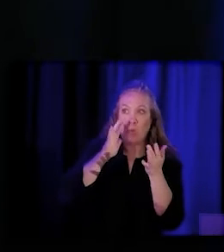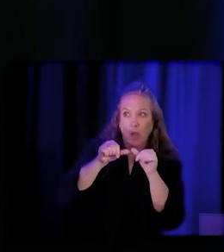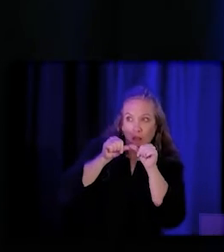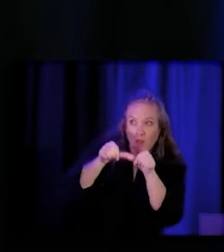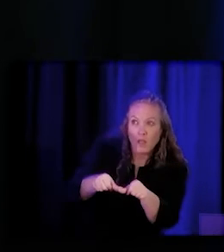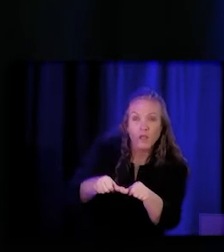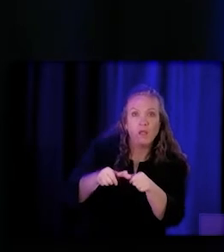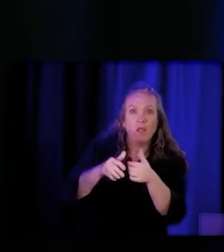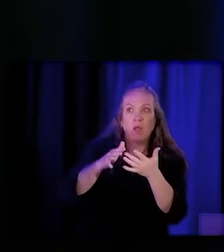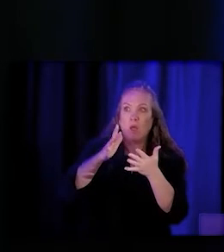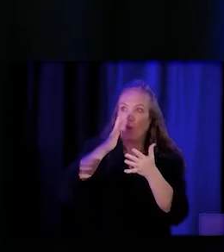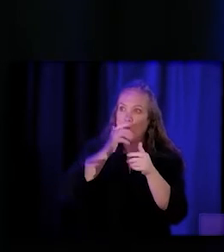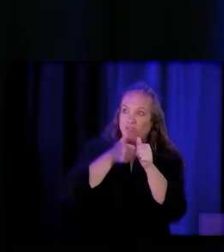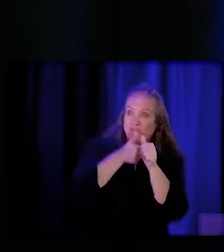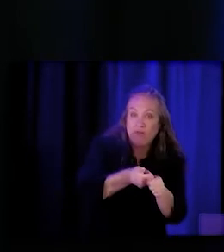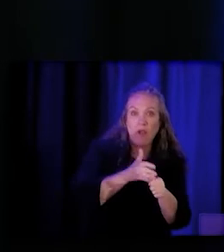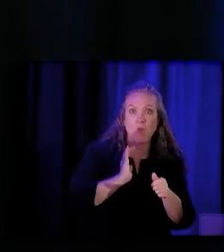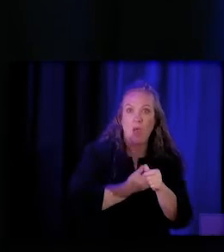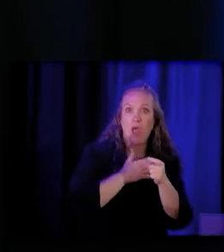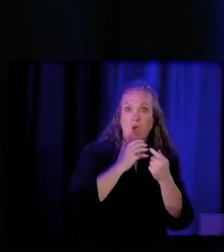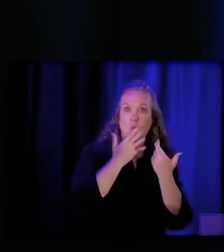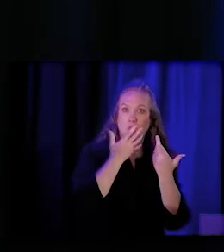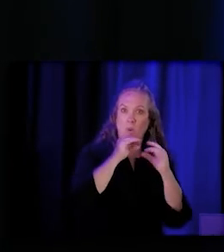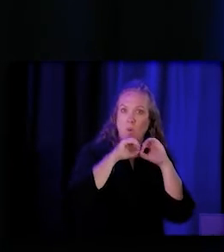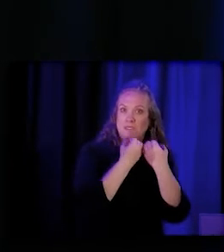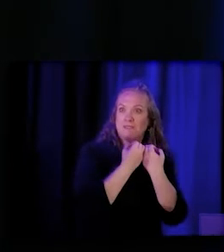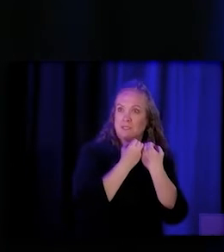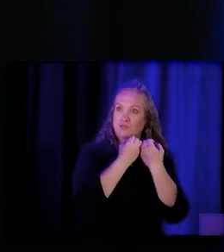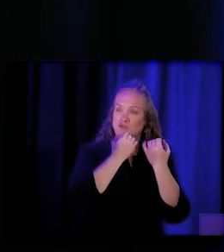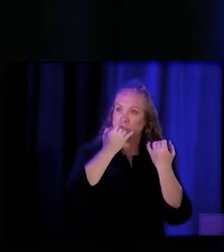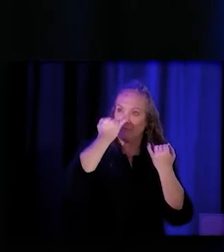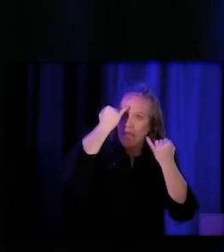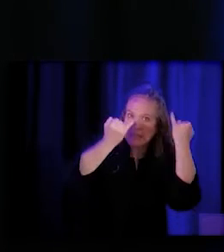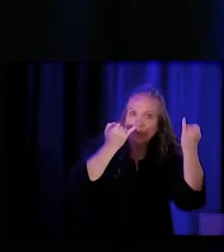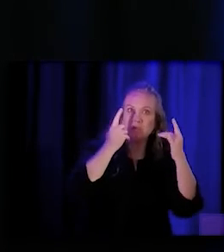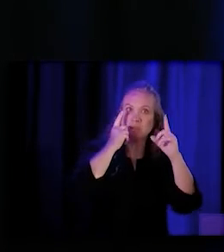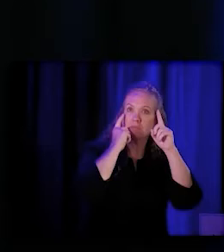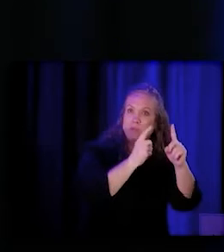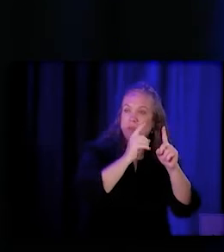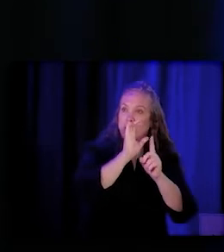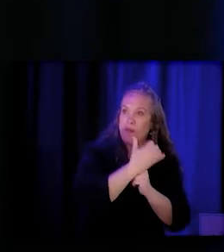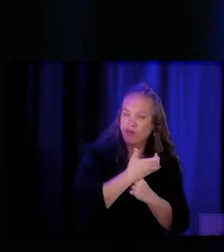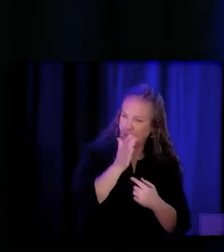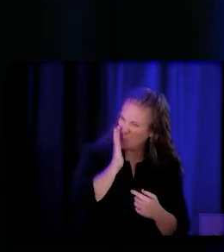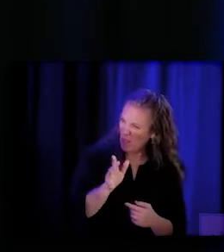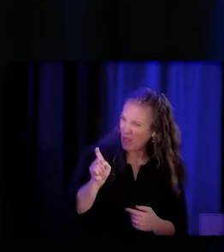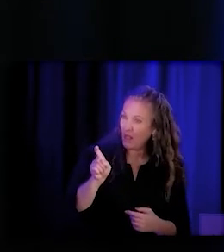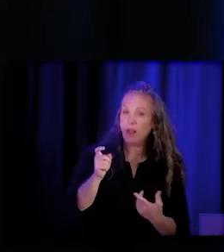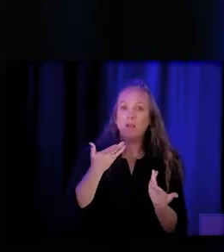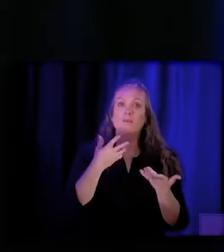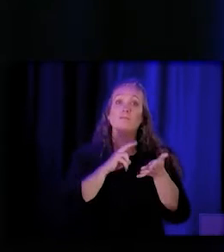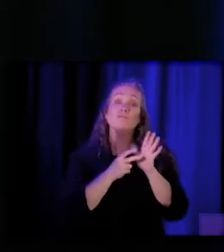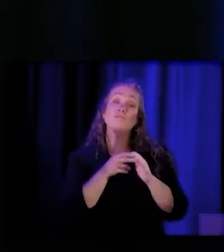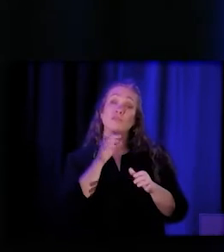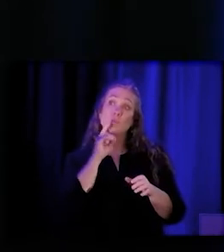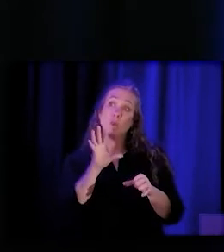with the culture of their organizations and whether they'll be able to actually participate in a way that's equitable.